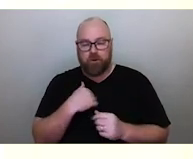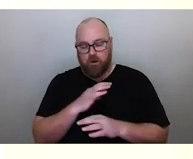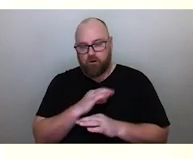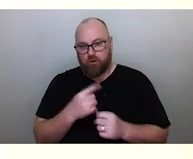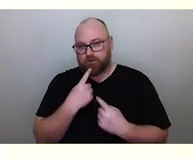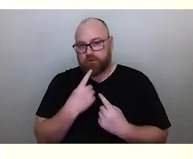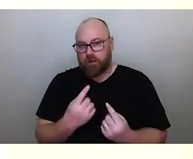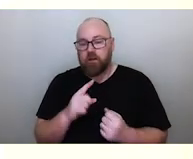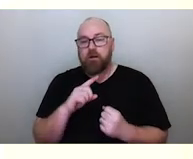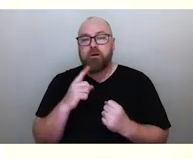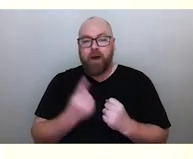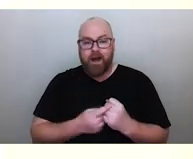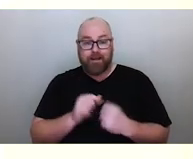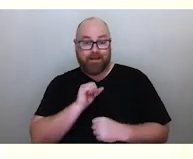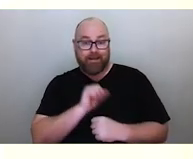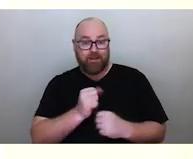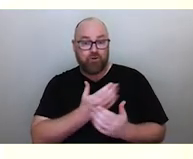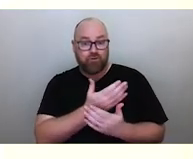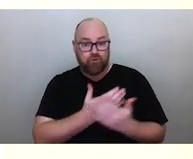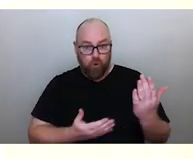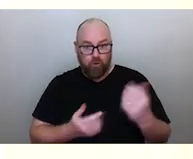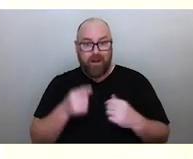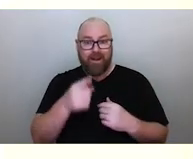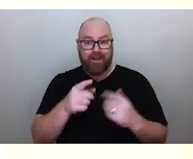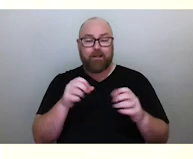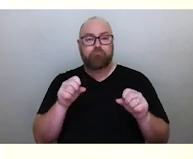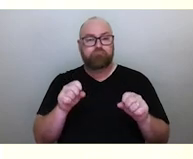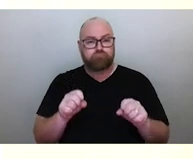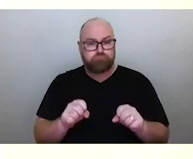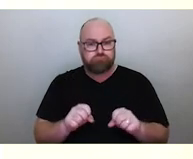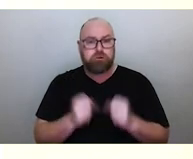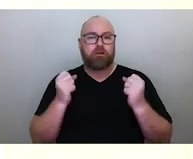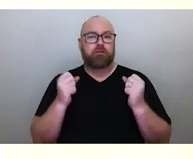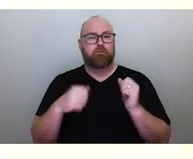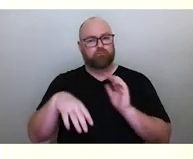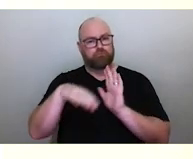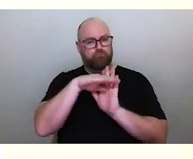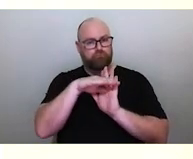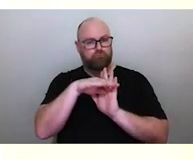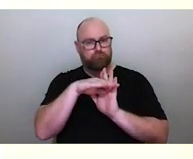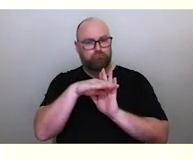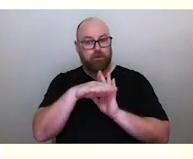But what happens in this story is he breaks a very sacred taboo and him and two women